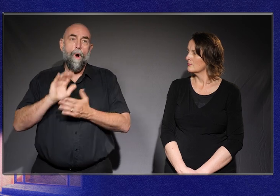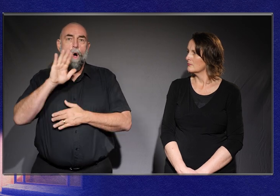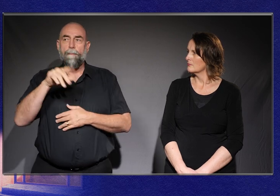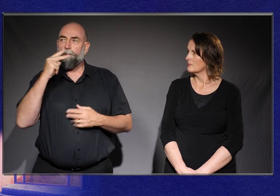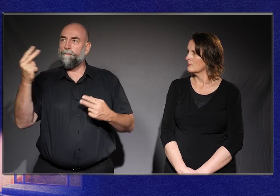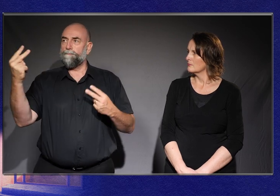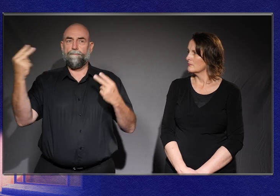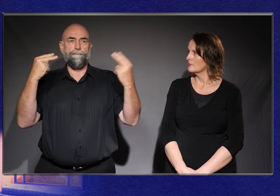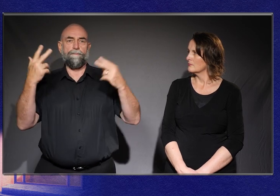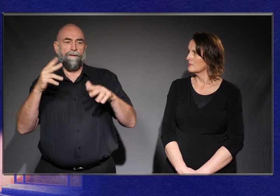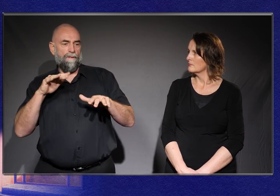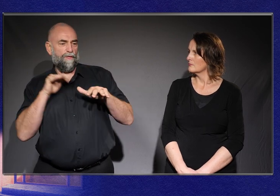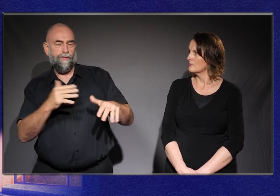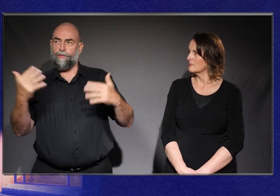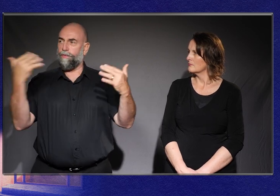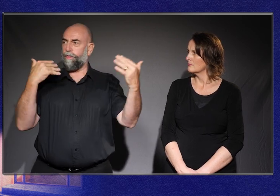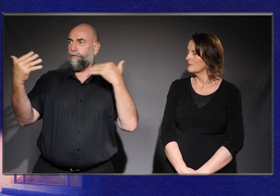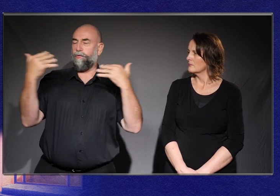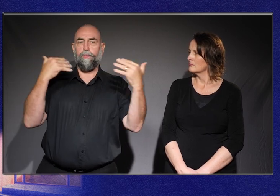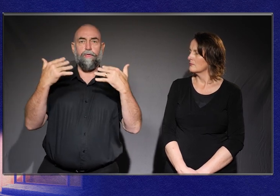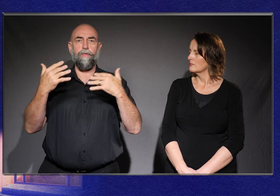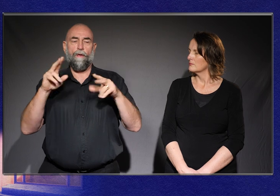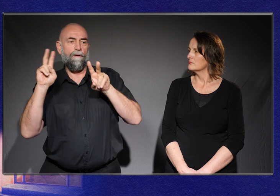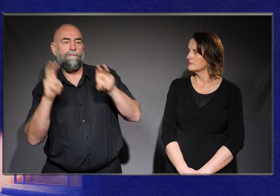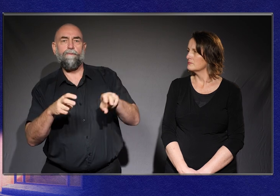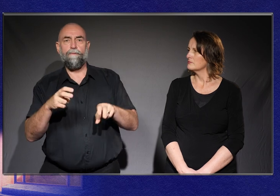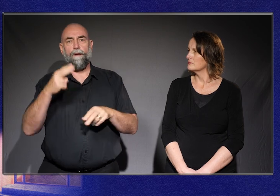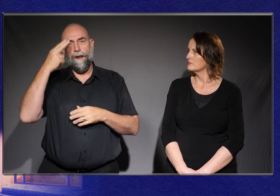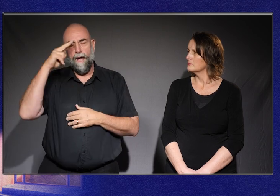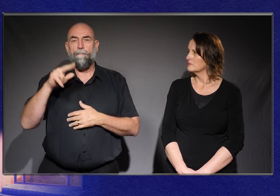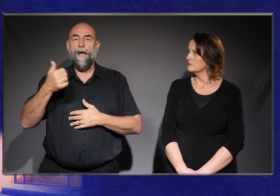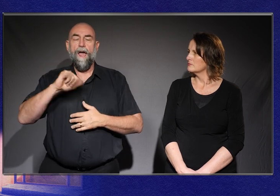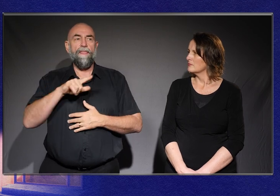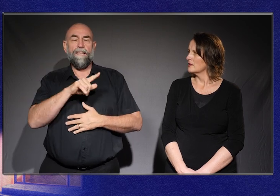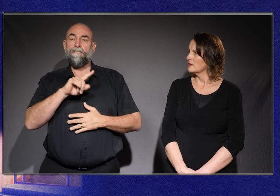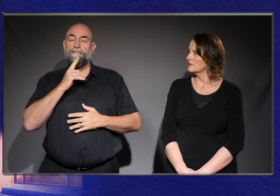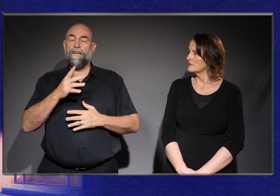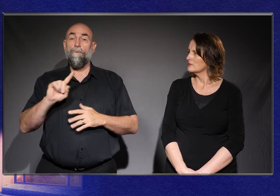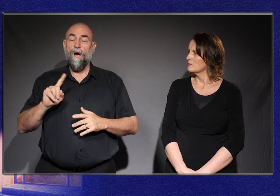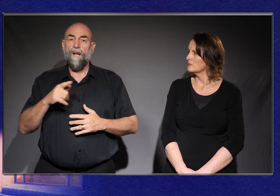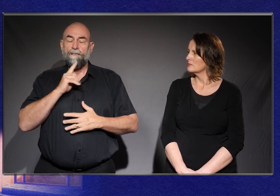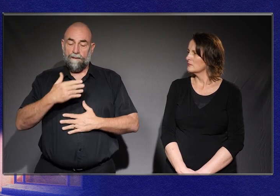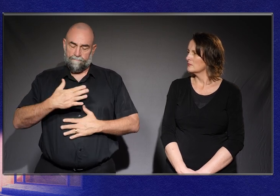I'm surrounded by it, but right at the end, and he sort of points to his chest.